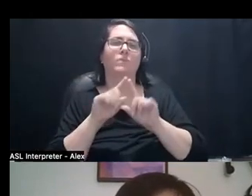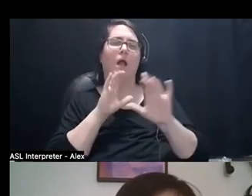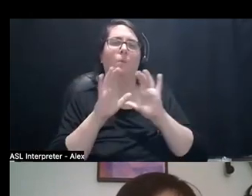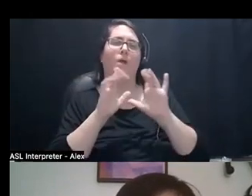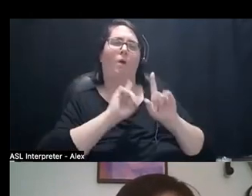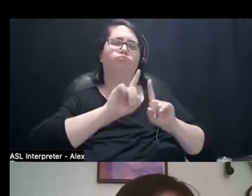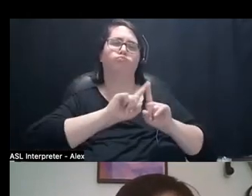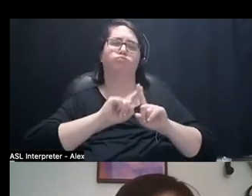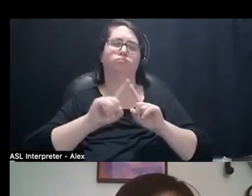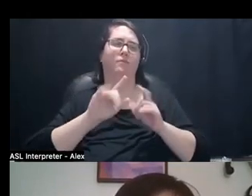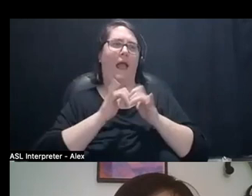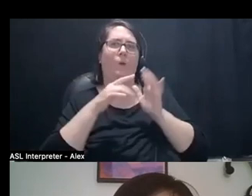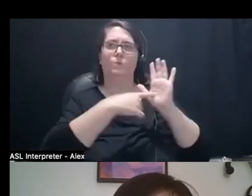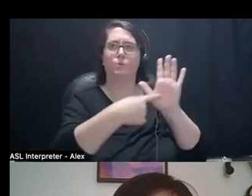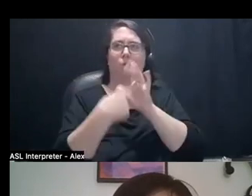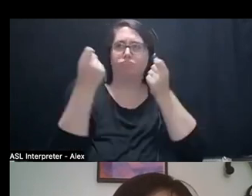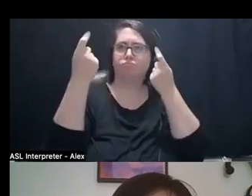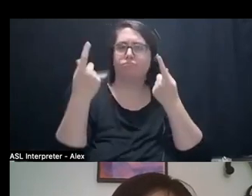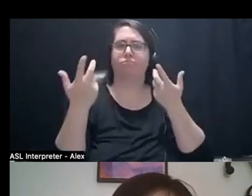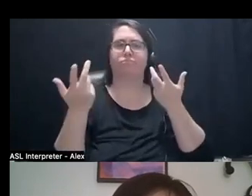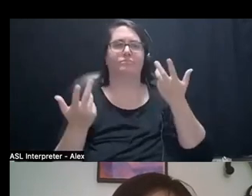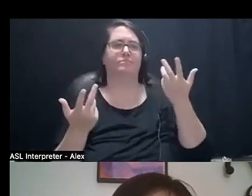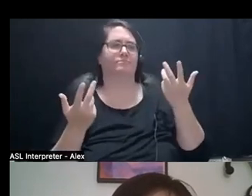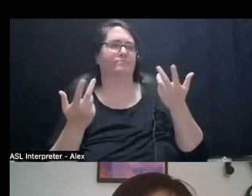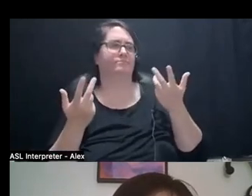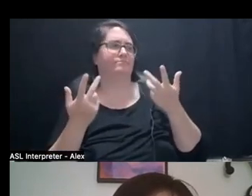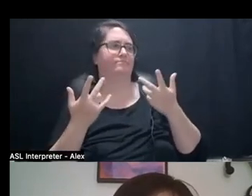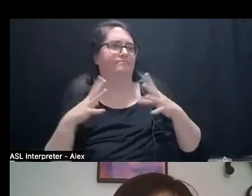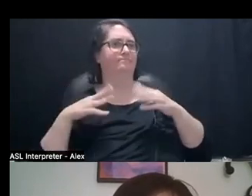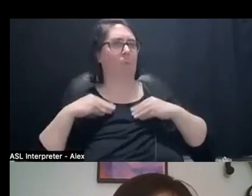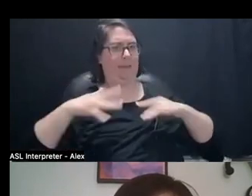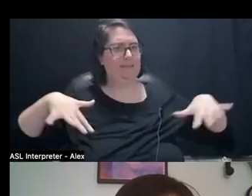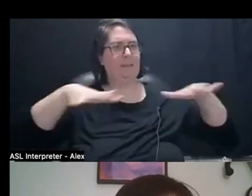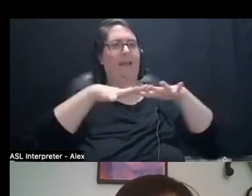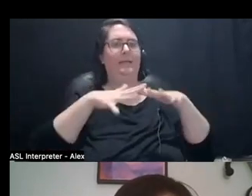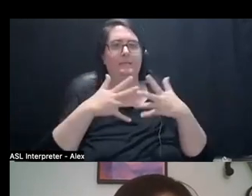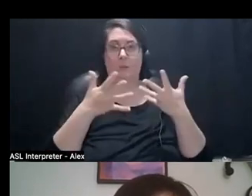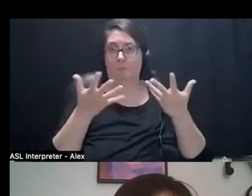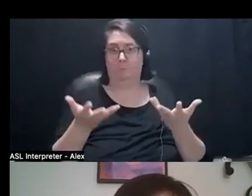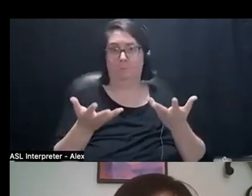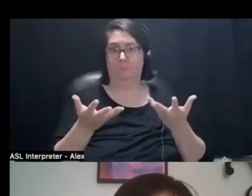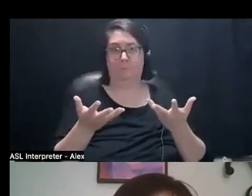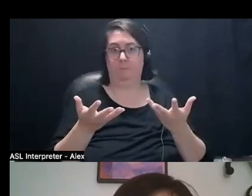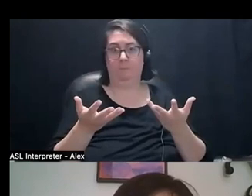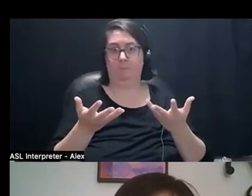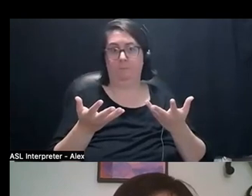different ways of understanding different ways of being in space. So yeah, and please feel free